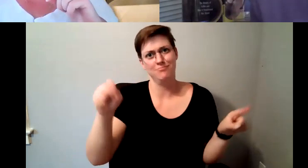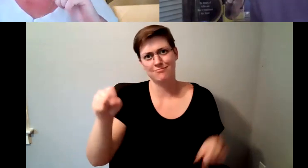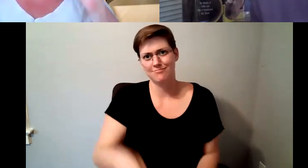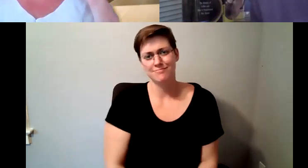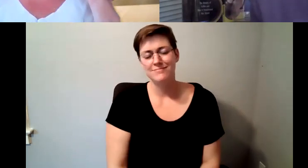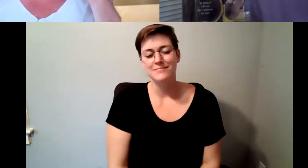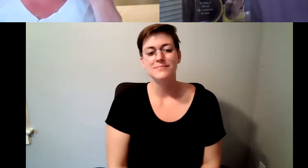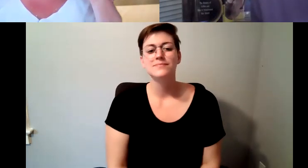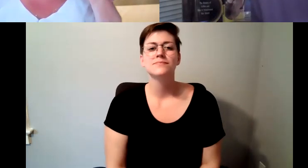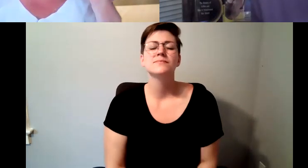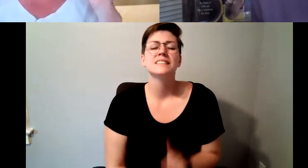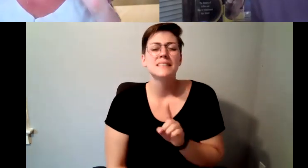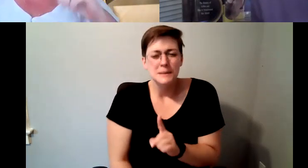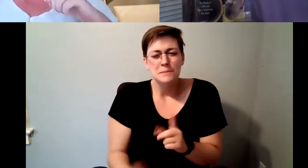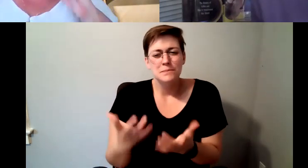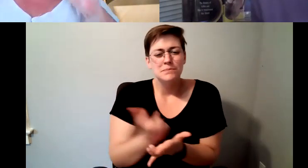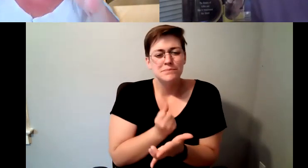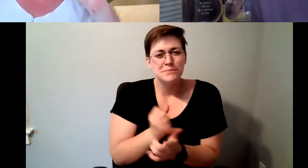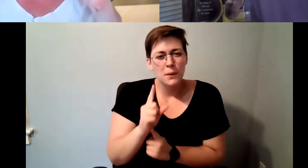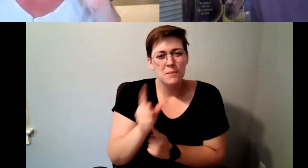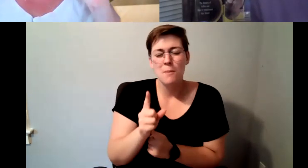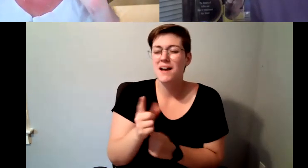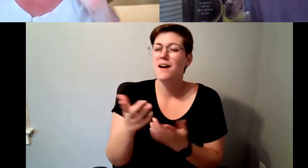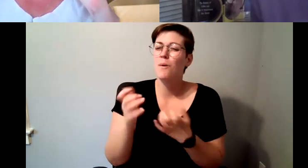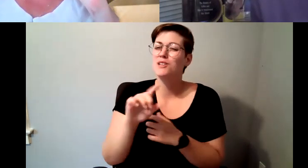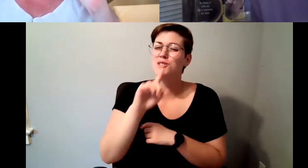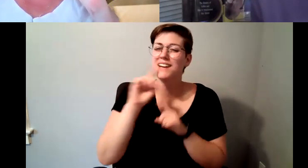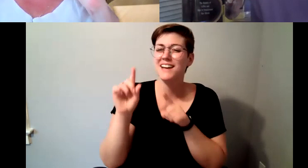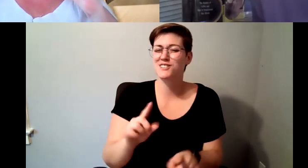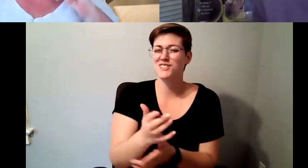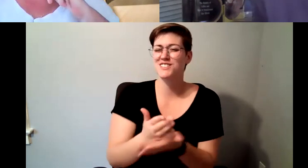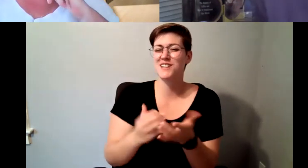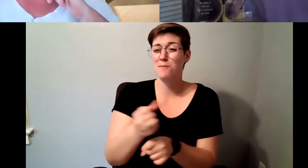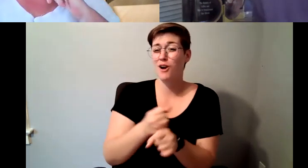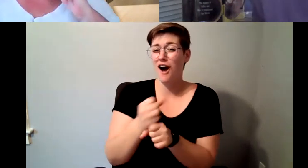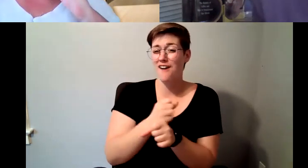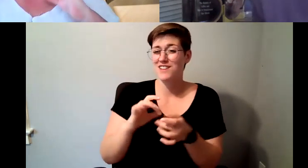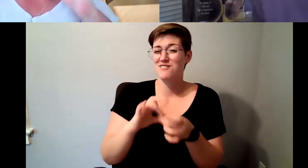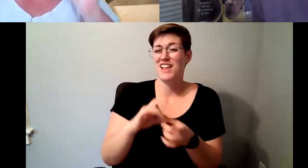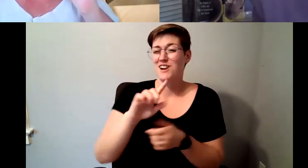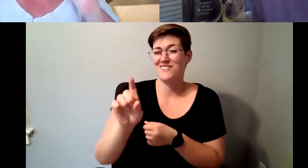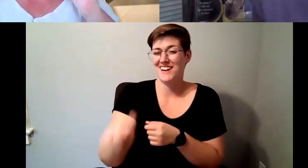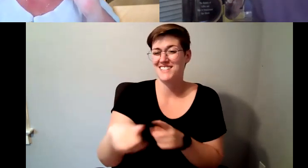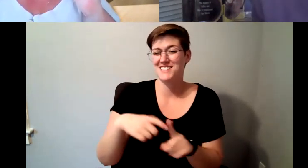here and have you answer a couple of coffee related. Kelly Redder: Questions from our audience. Kelly Redder: they're sort of coming fast and furious here.